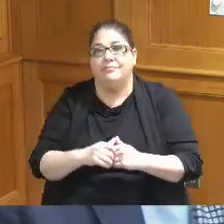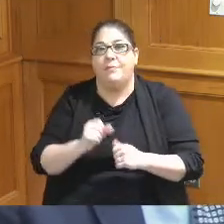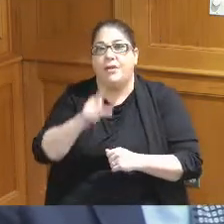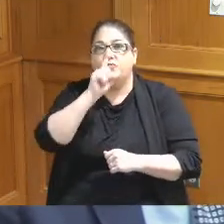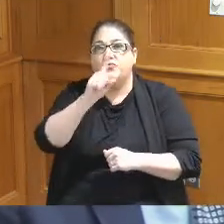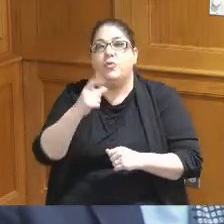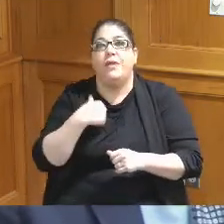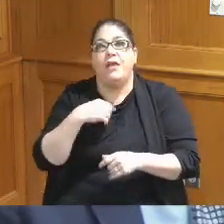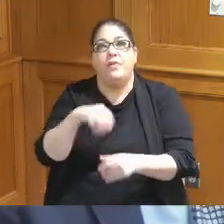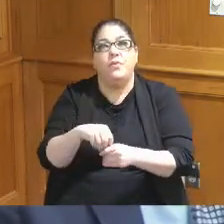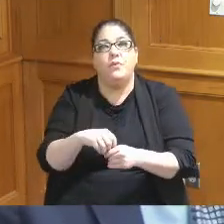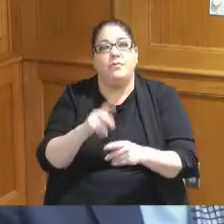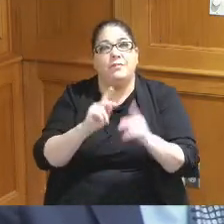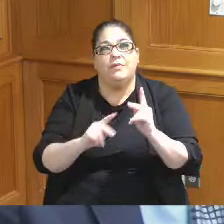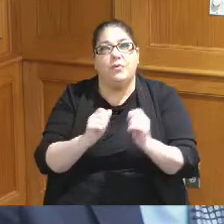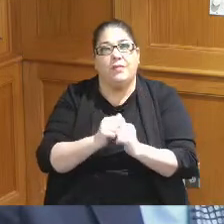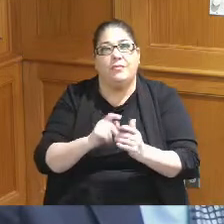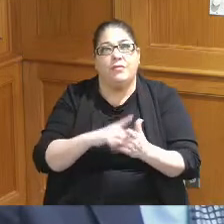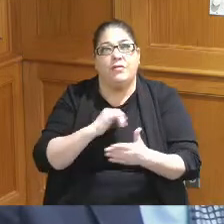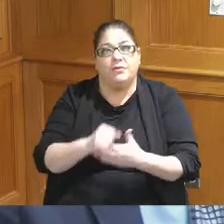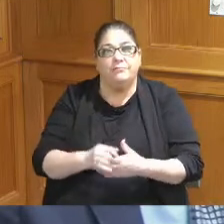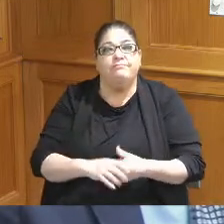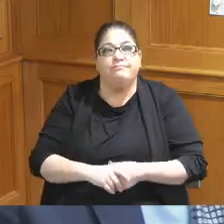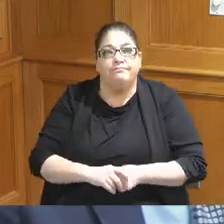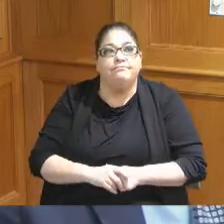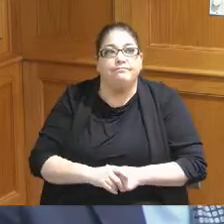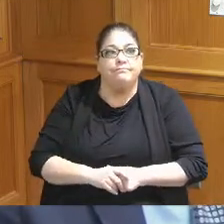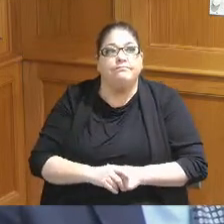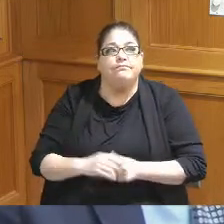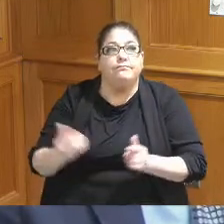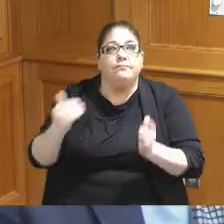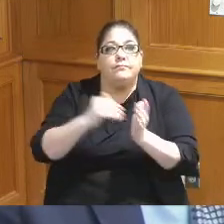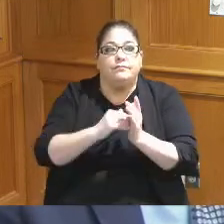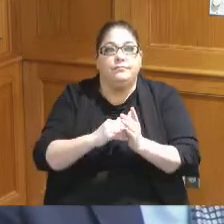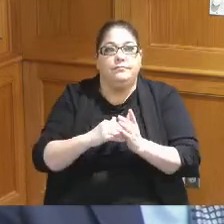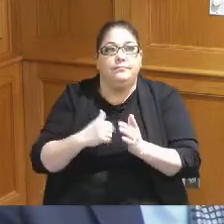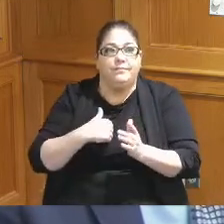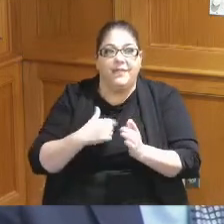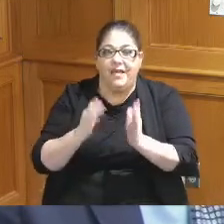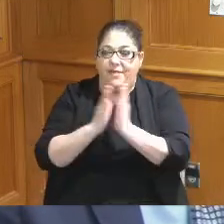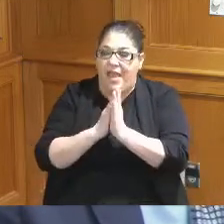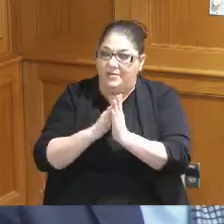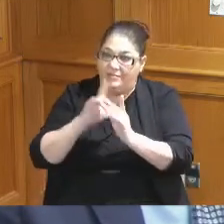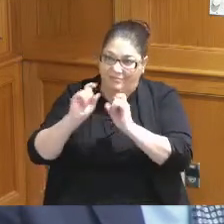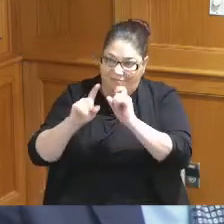we've got inclusion numbers on these projects so I again I have no I've asked all my questions over